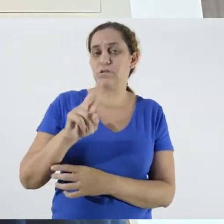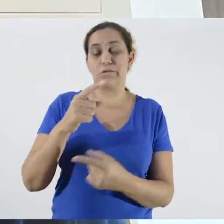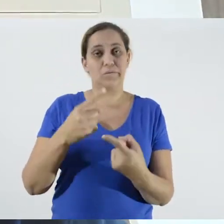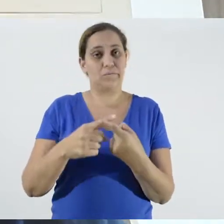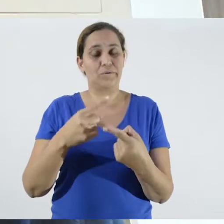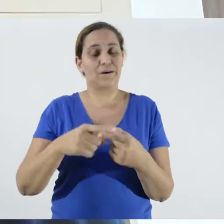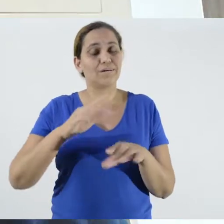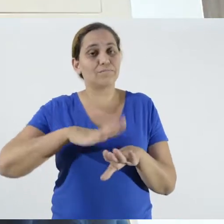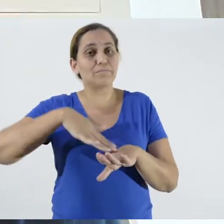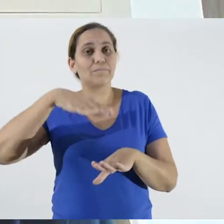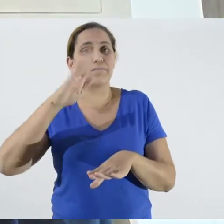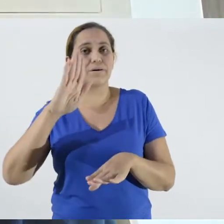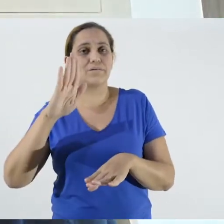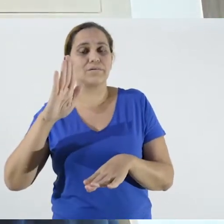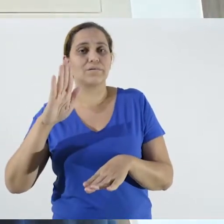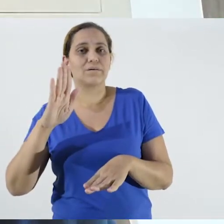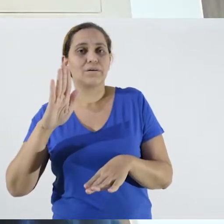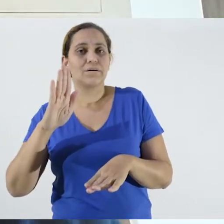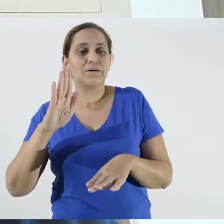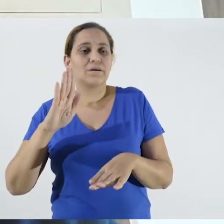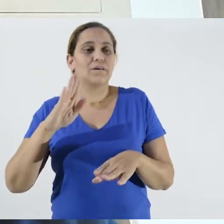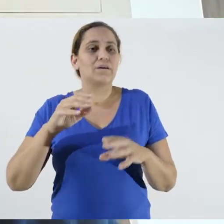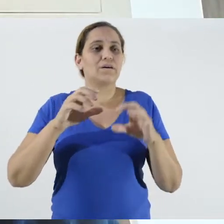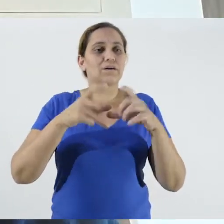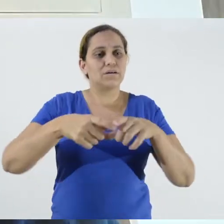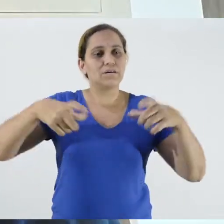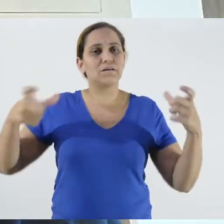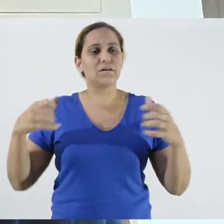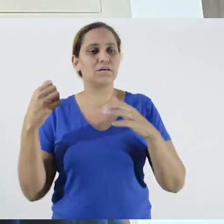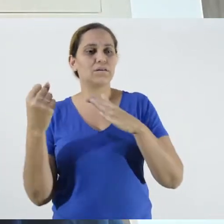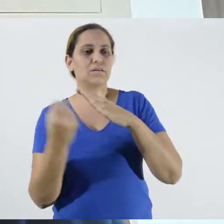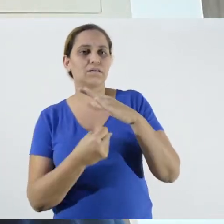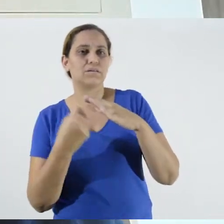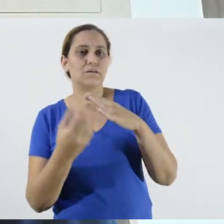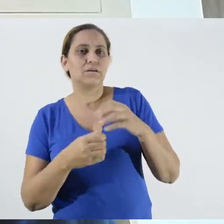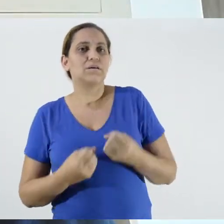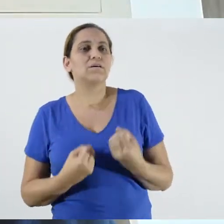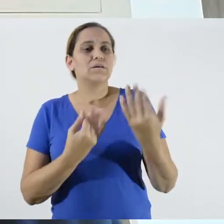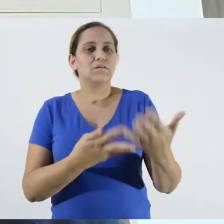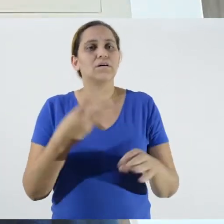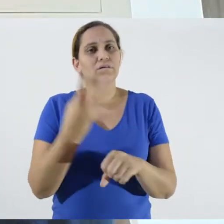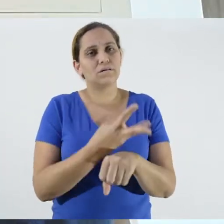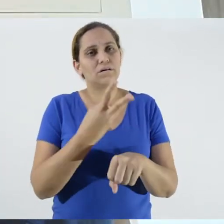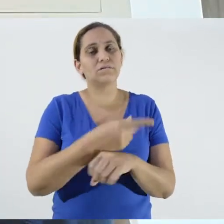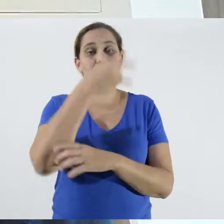operators do not currently charge to use the application